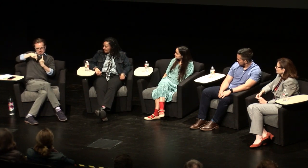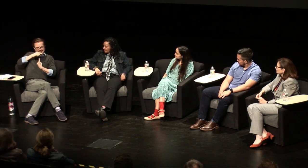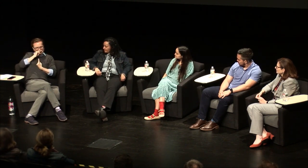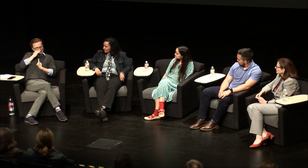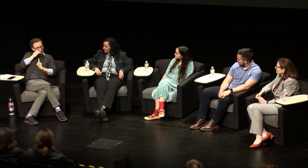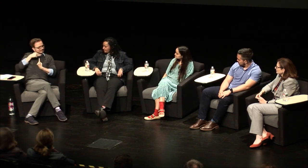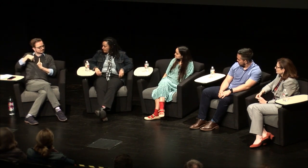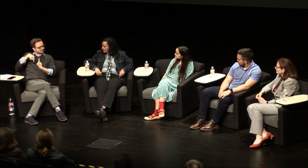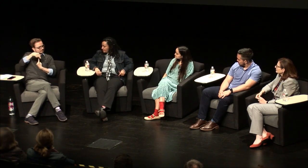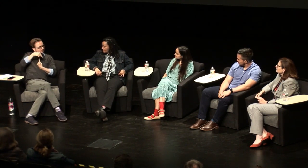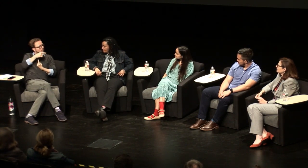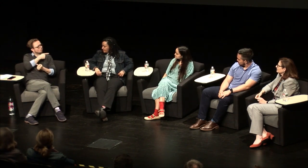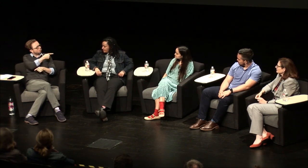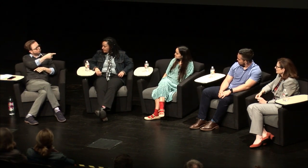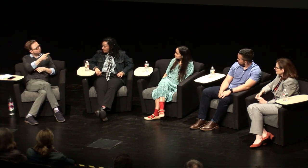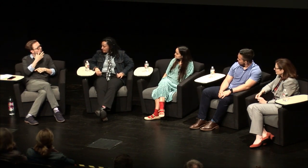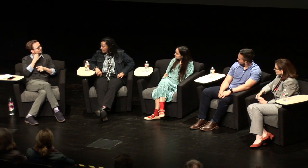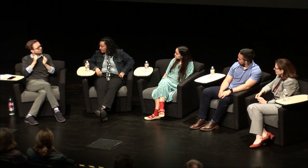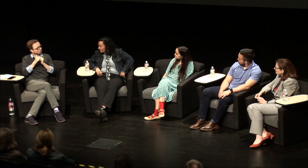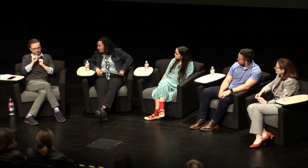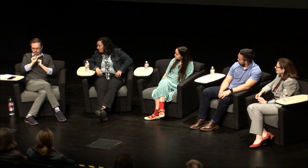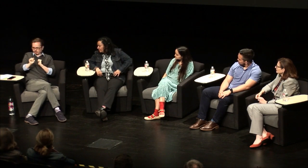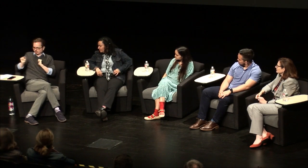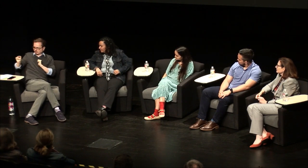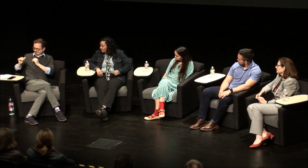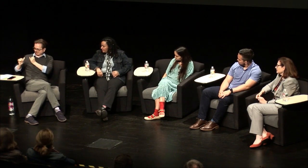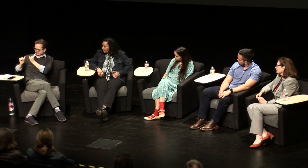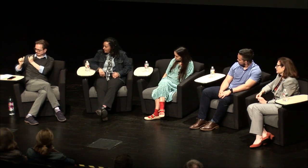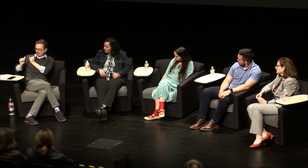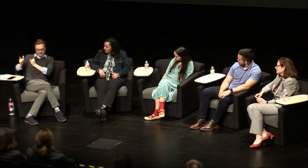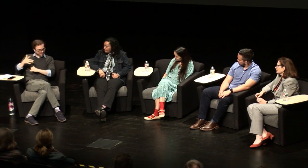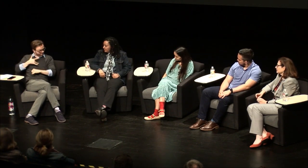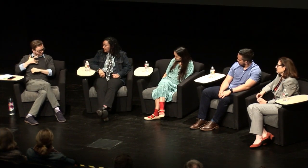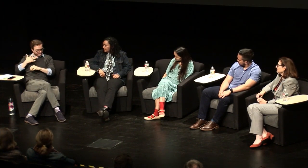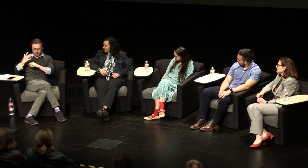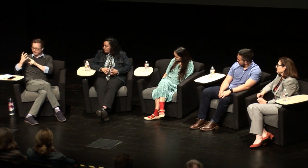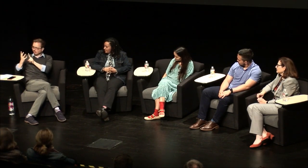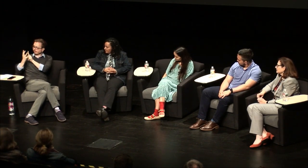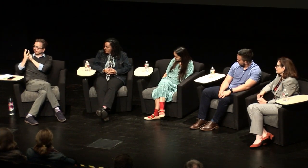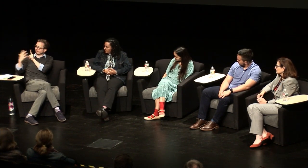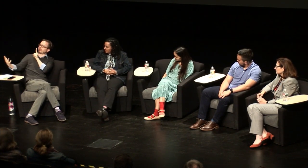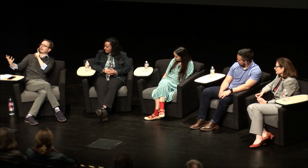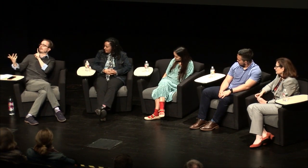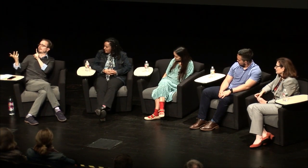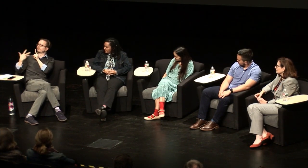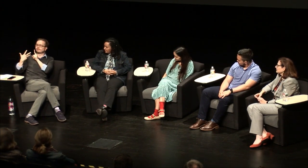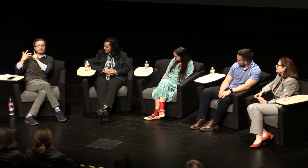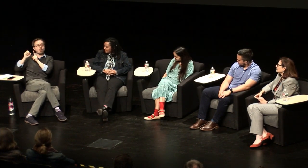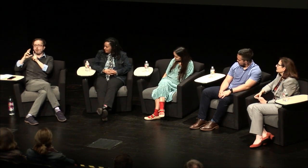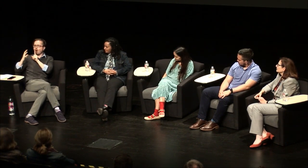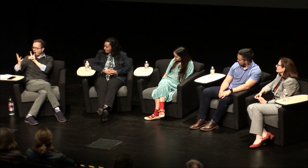you know what it was like to receive education but I'm also interested in more about like your peers how you interacted if you felt like you were